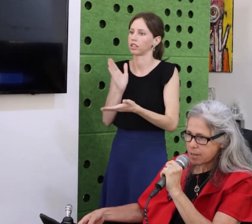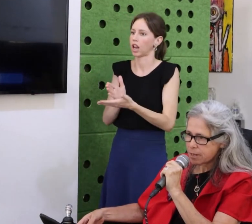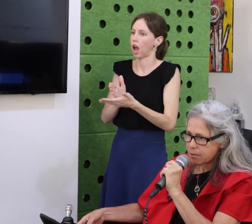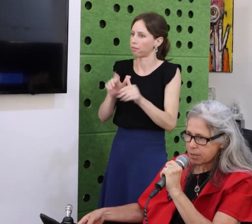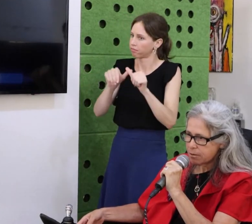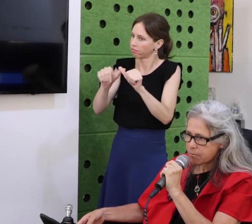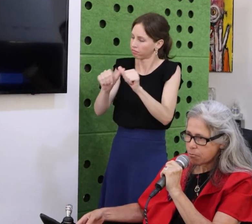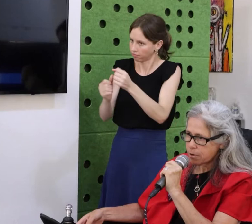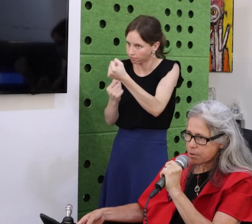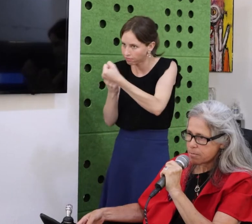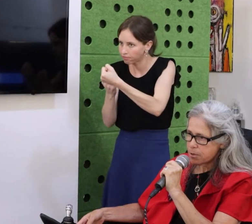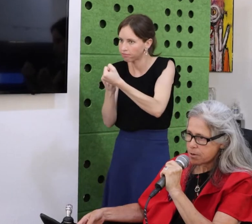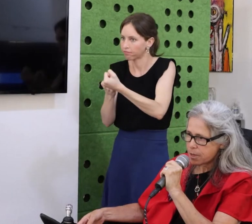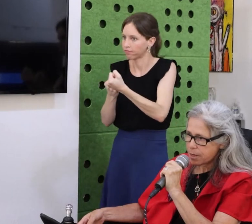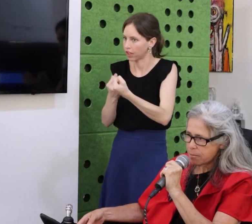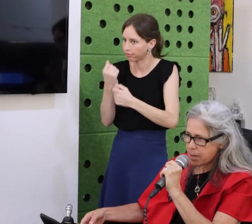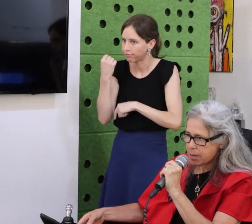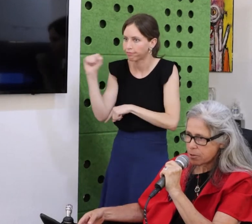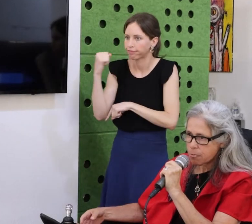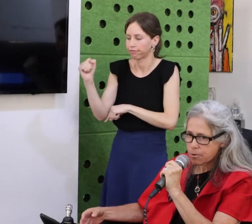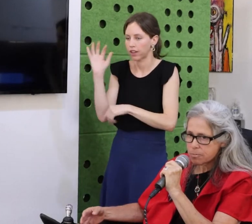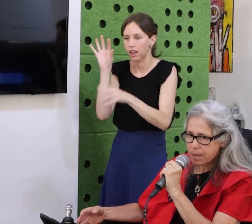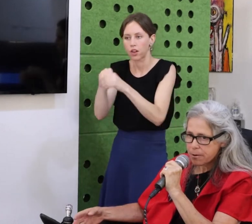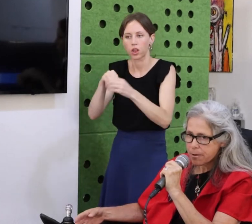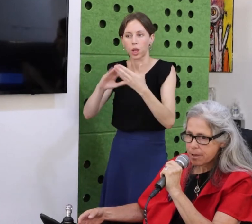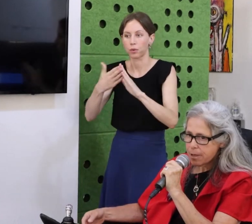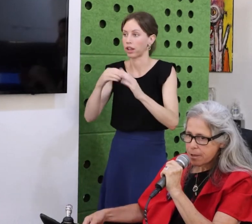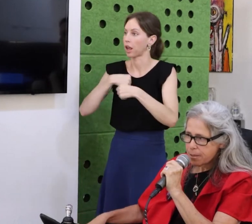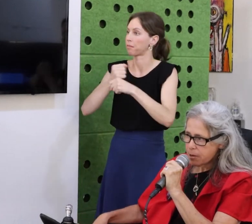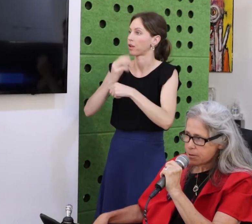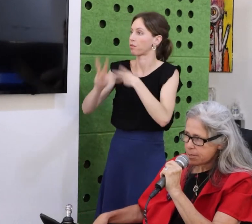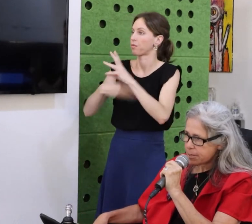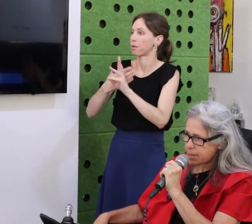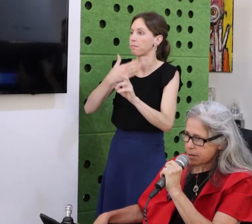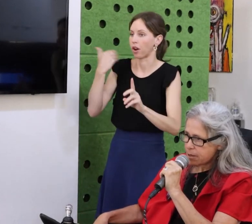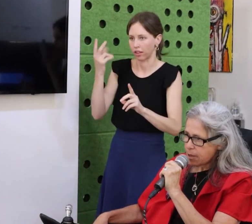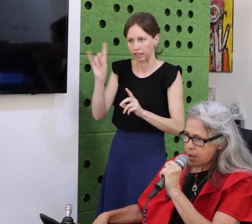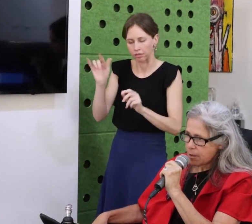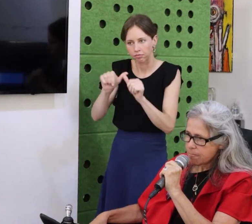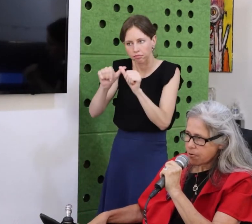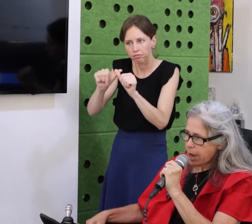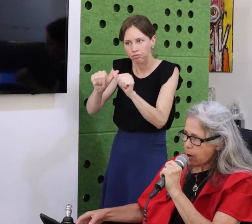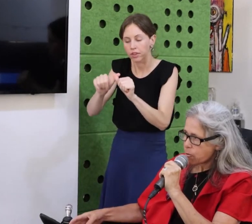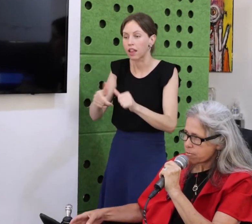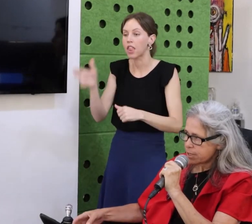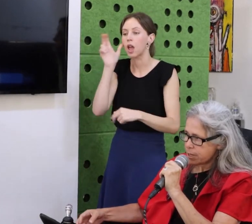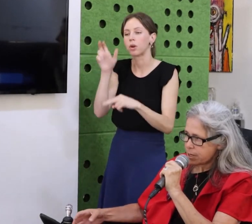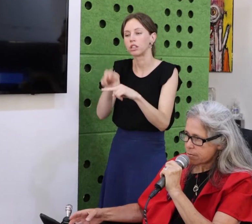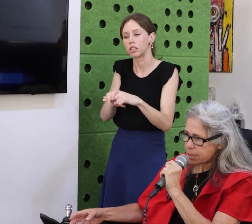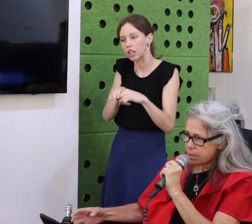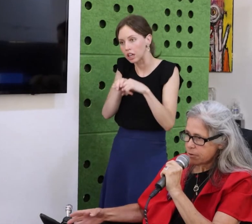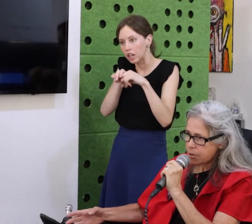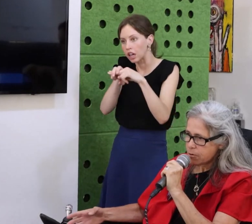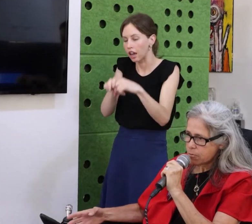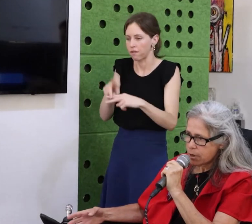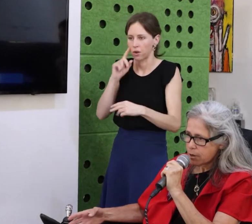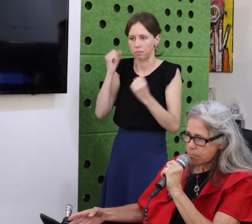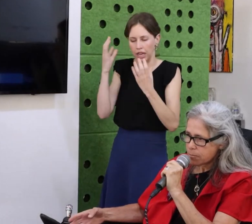will talk about how you can help continue this work.